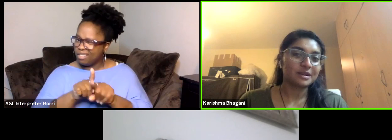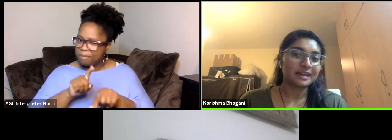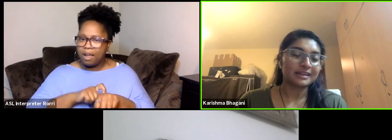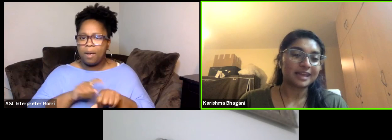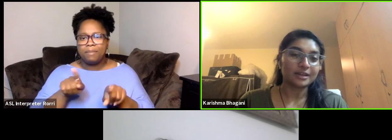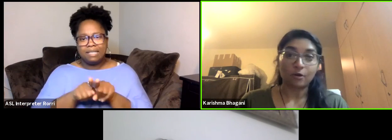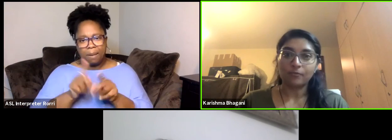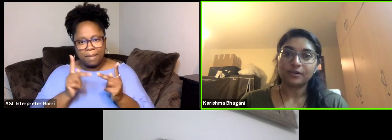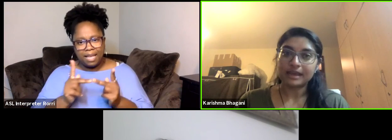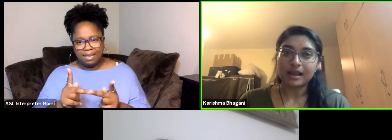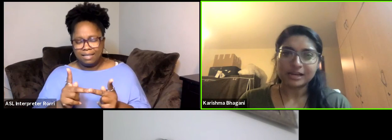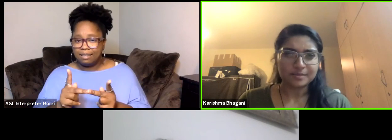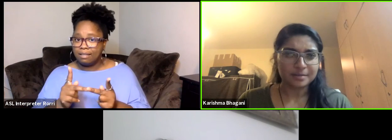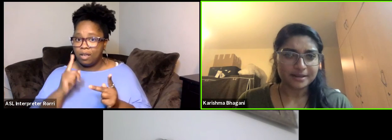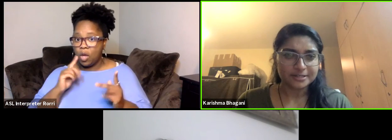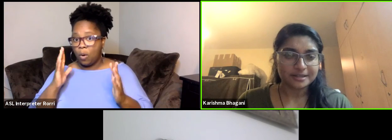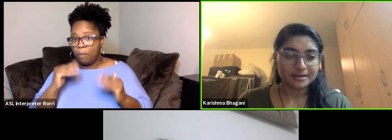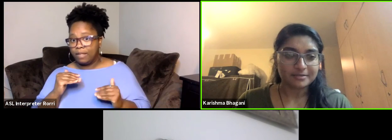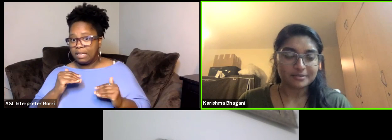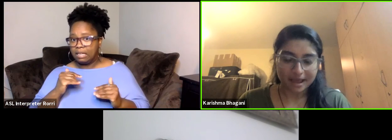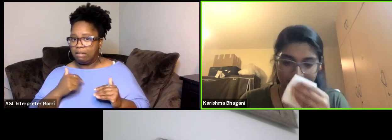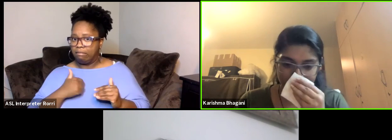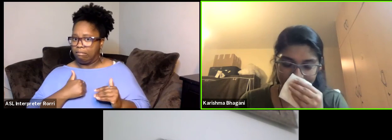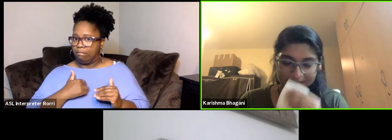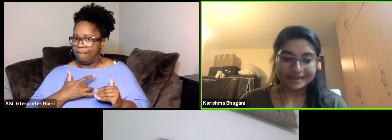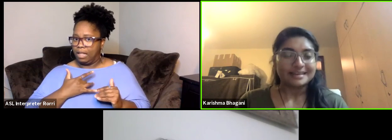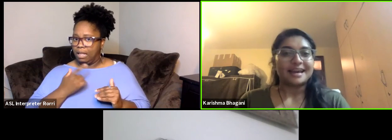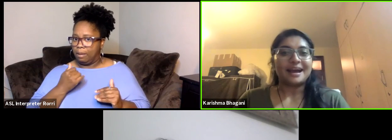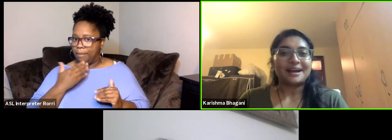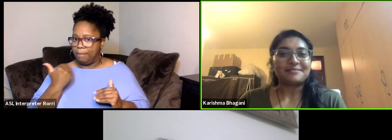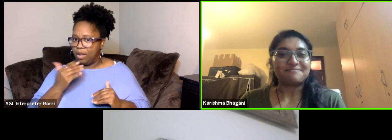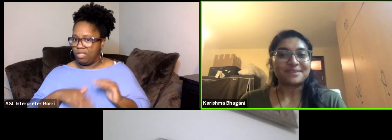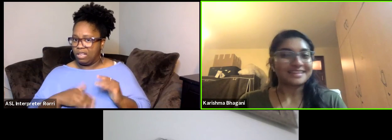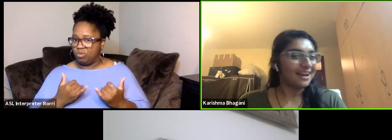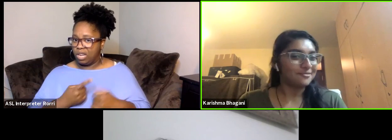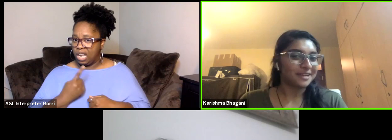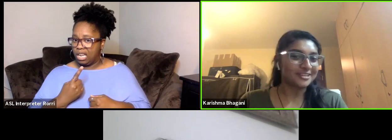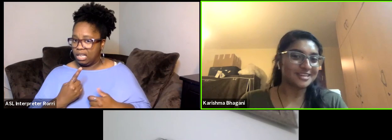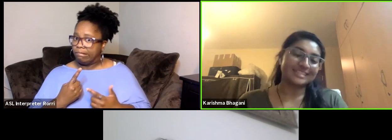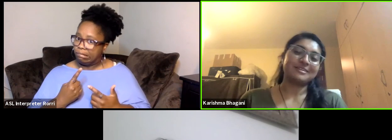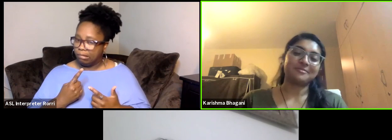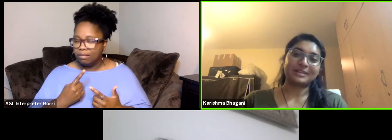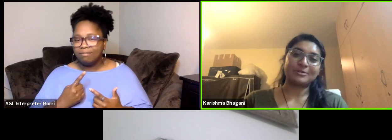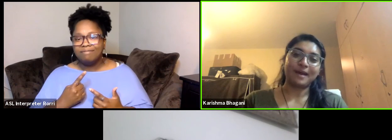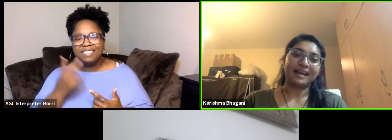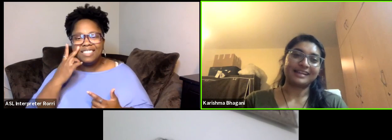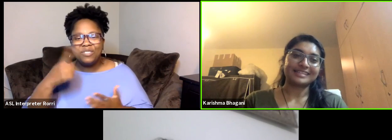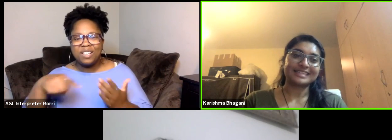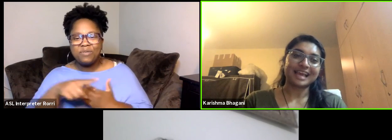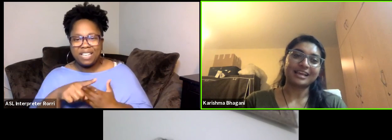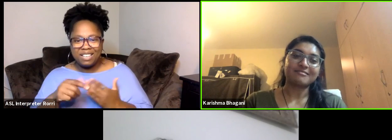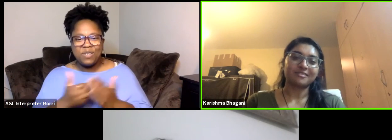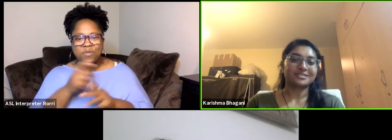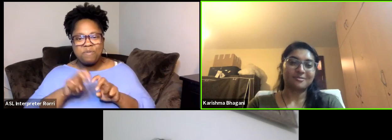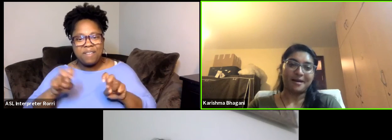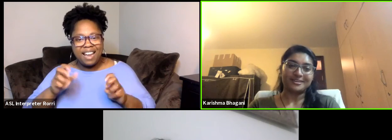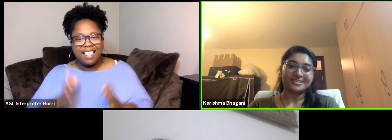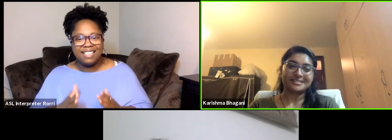and hopefully a little bit better than I am today. But yeah we'll catch you next week with the new panelists. Thank you all so much.